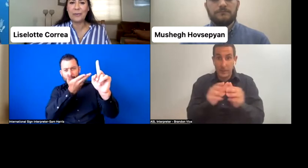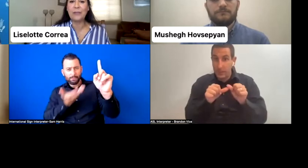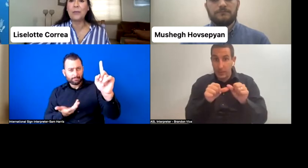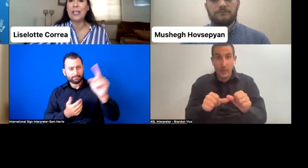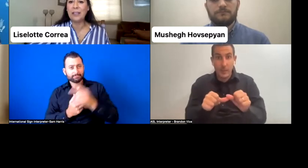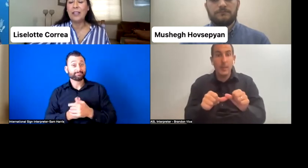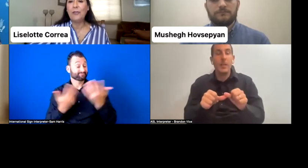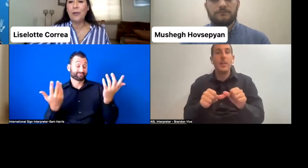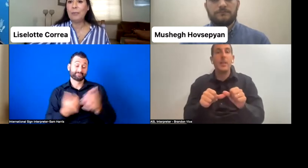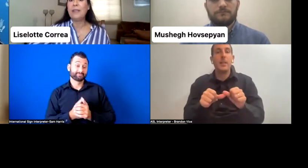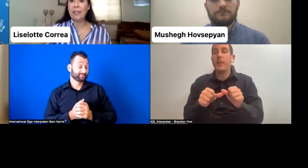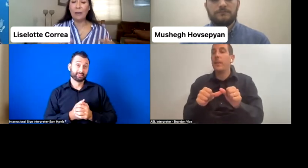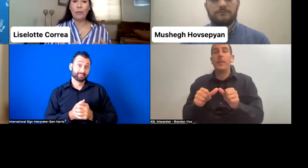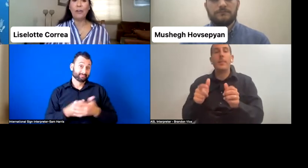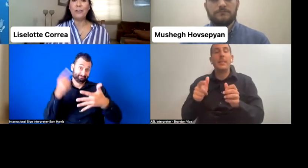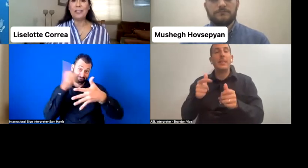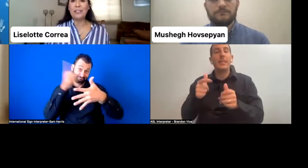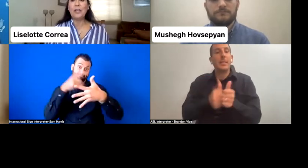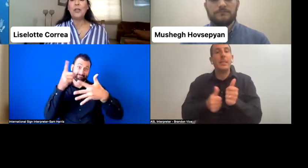the will-- from the authorities.